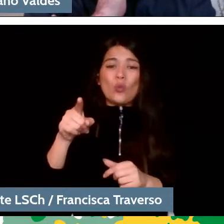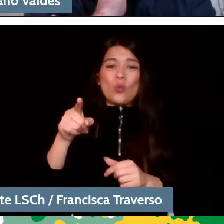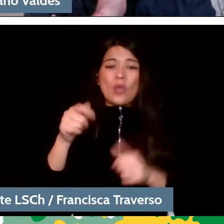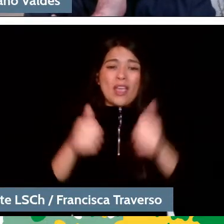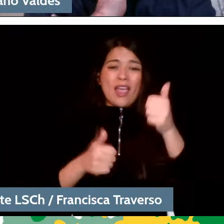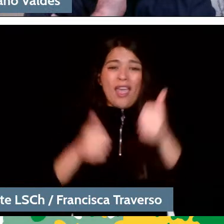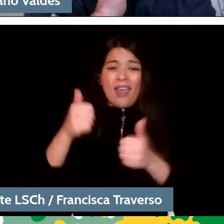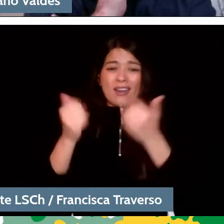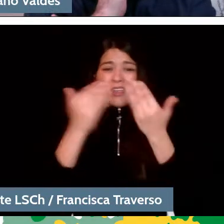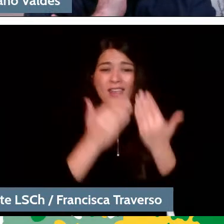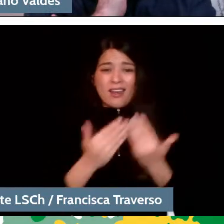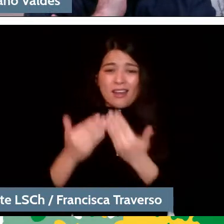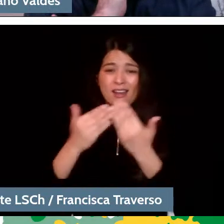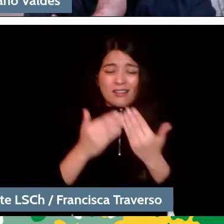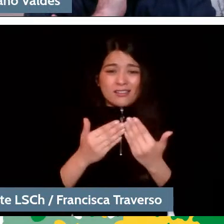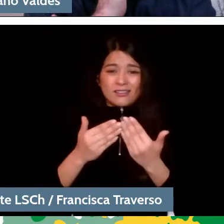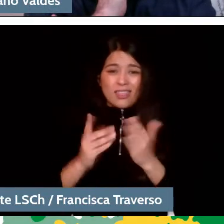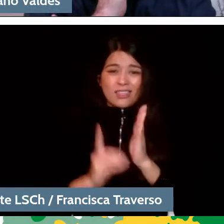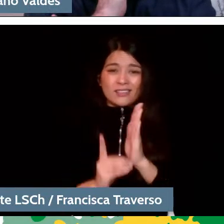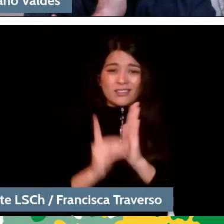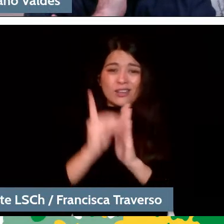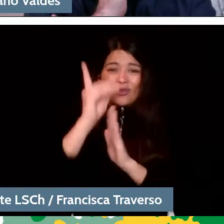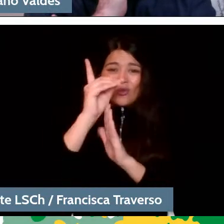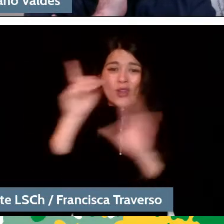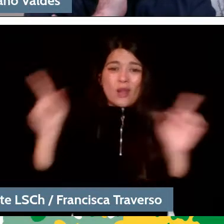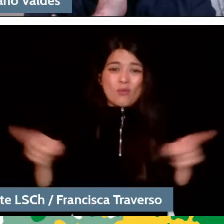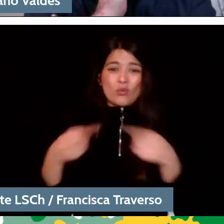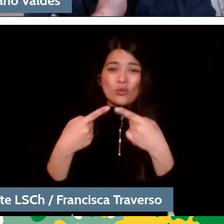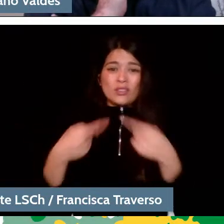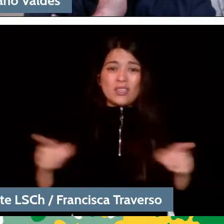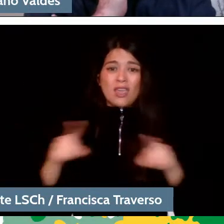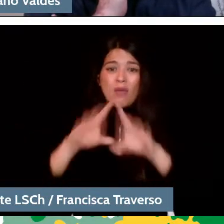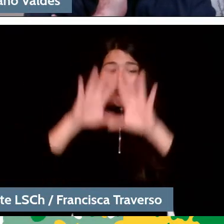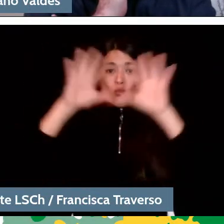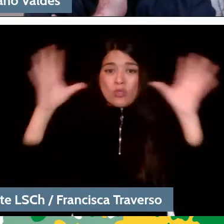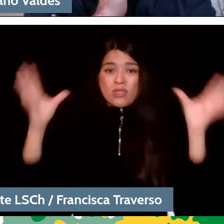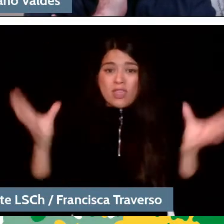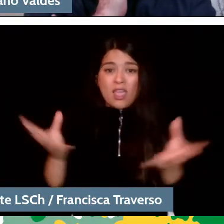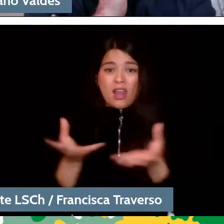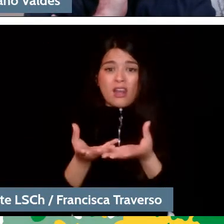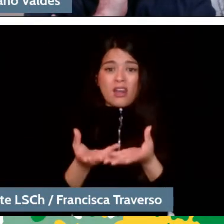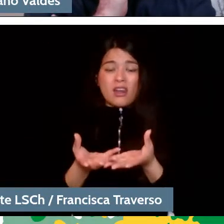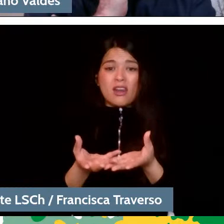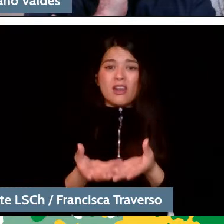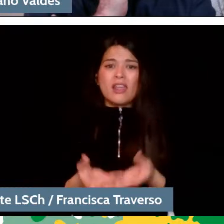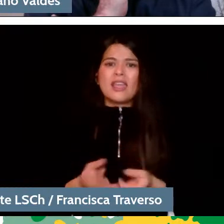in the world of music. And also, especially for the fact